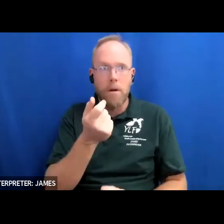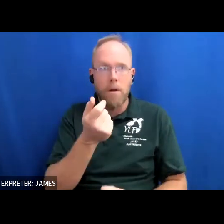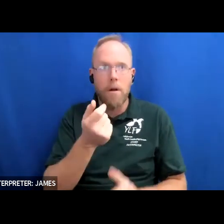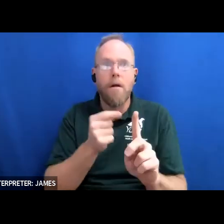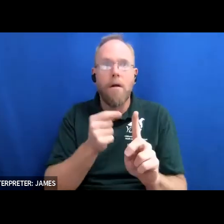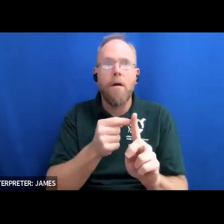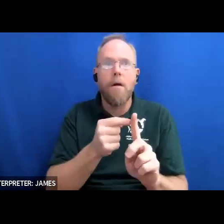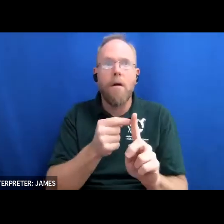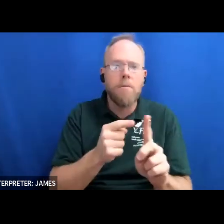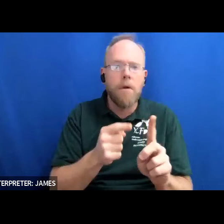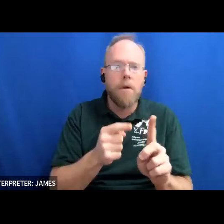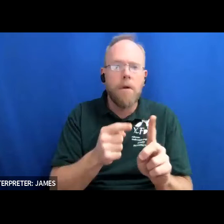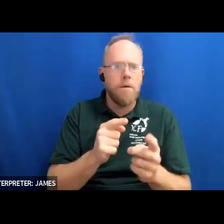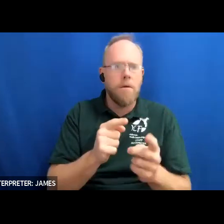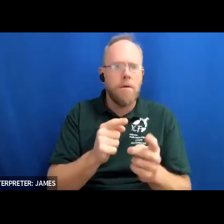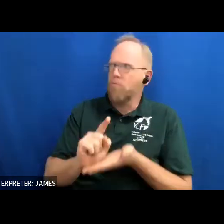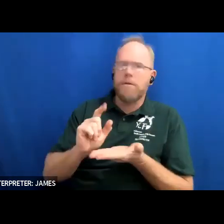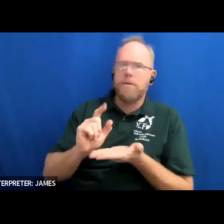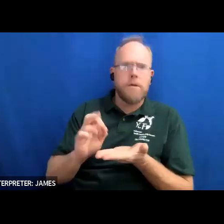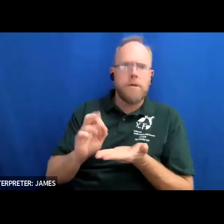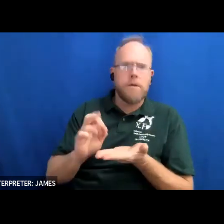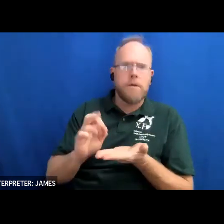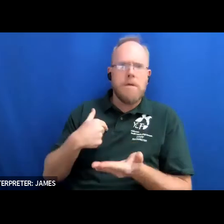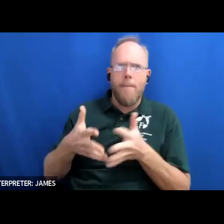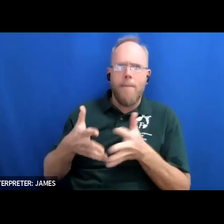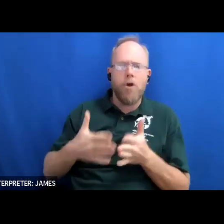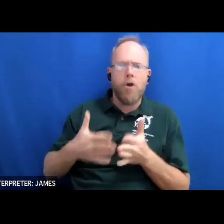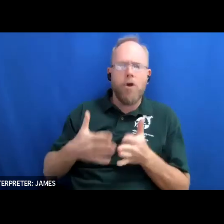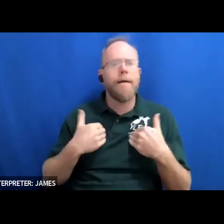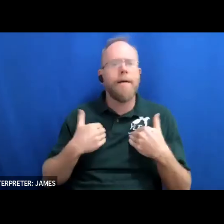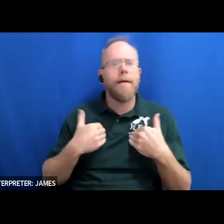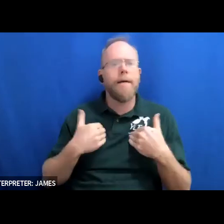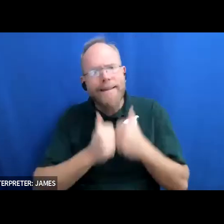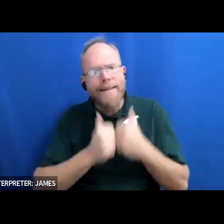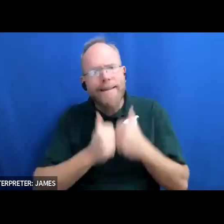of being an american comes the sacred duty to ensure that every other americans rights